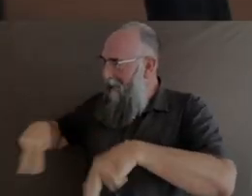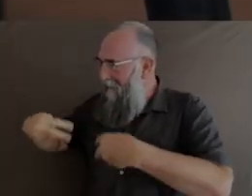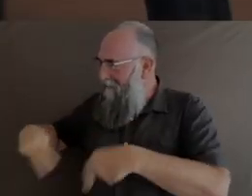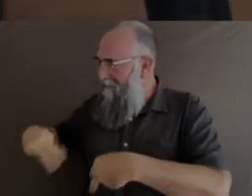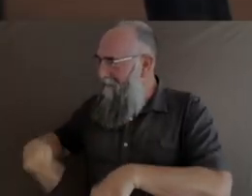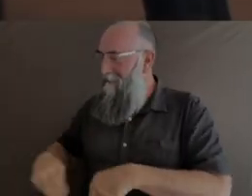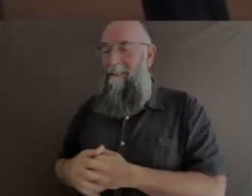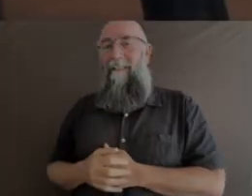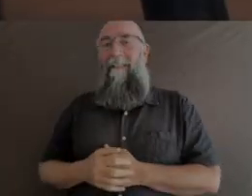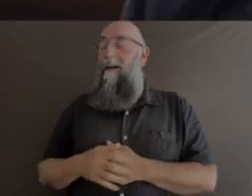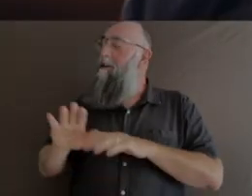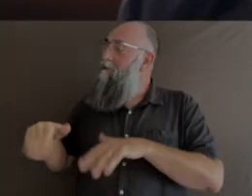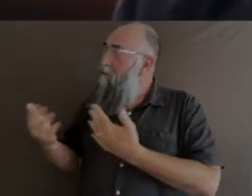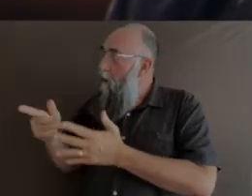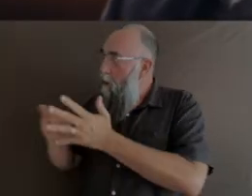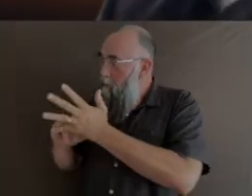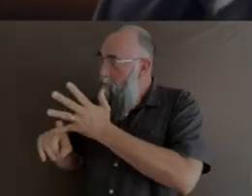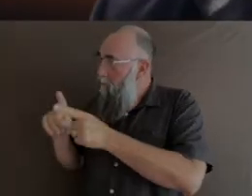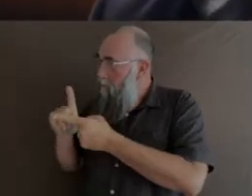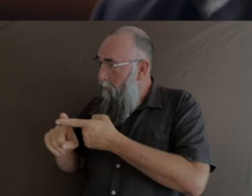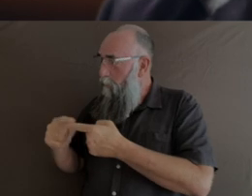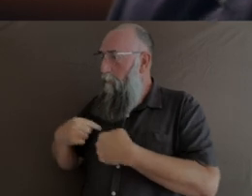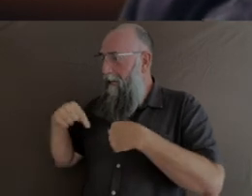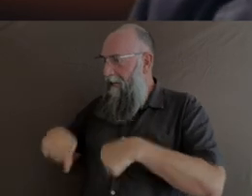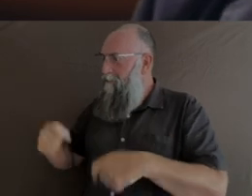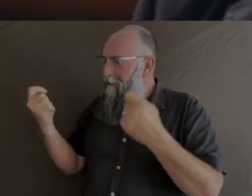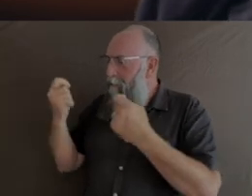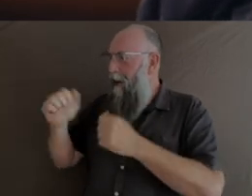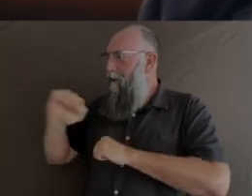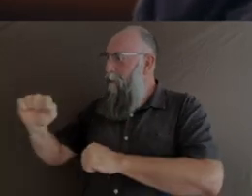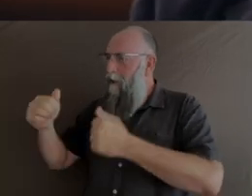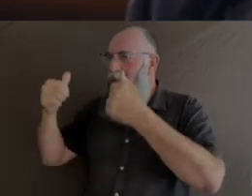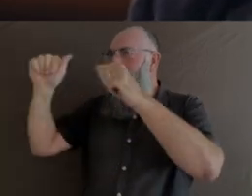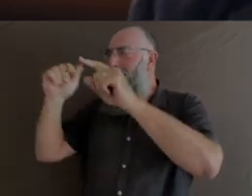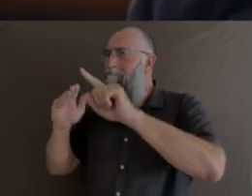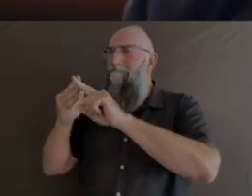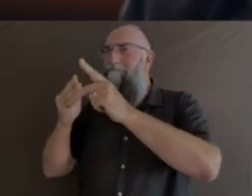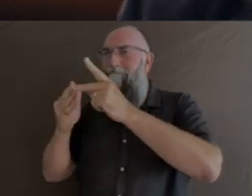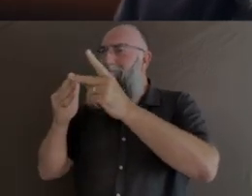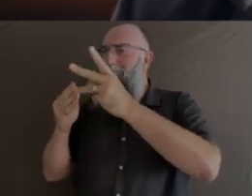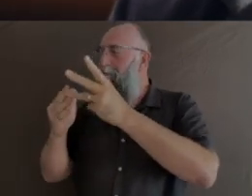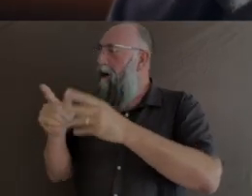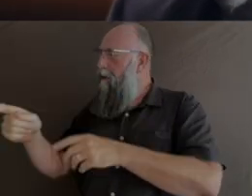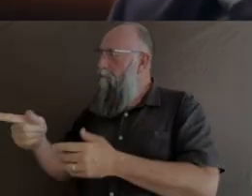So Sue, we're here to celebrate the many achievements of your career to date and your contribution to dance as an art form.